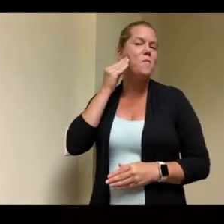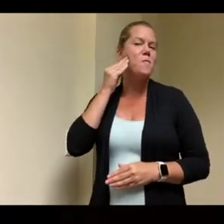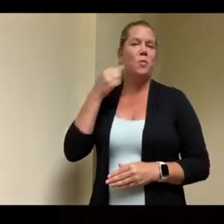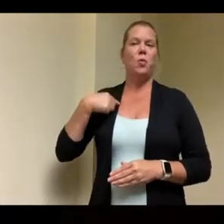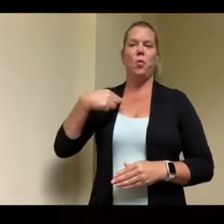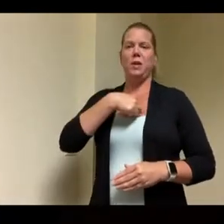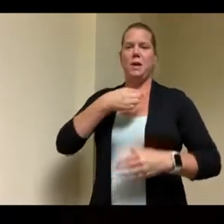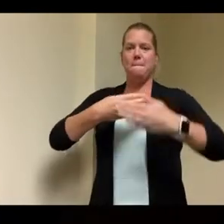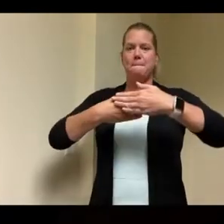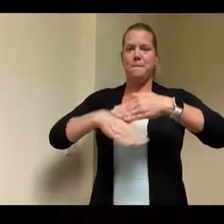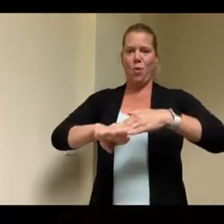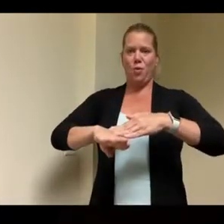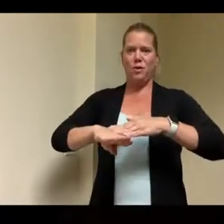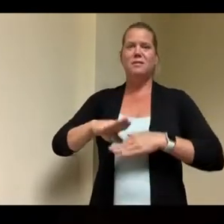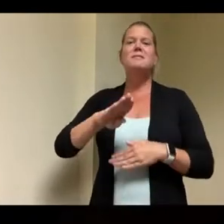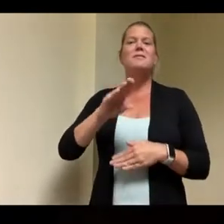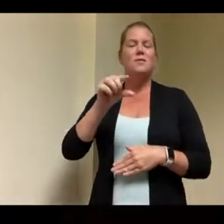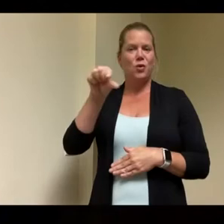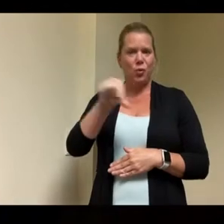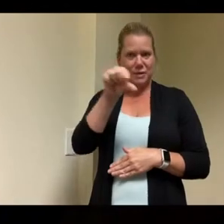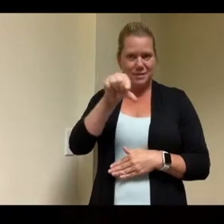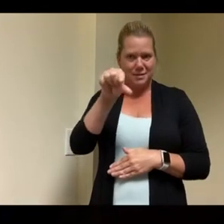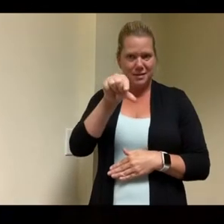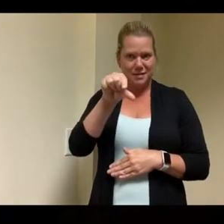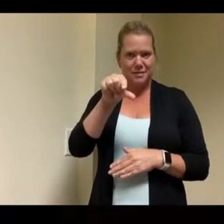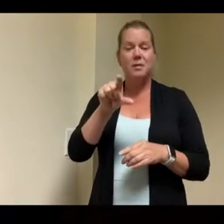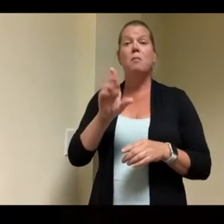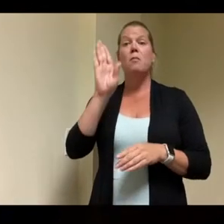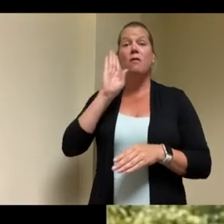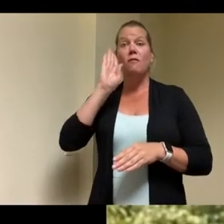um we were at the old new new plant way out in the island in the beginning then